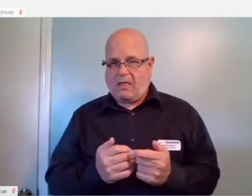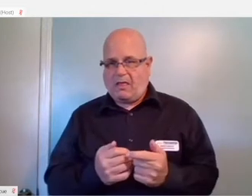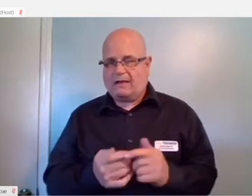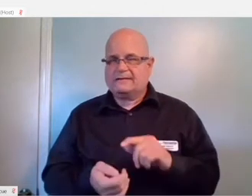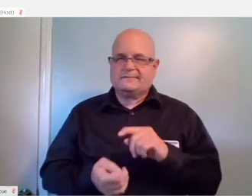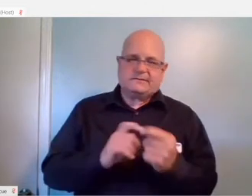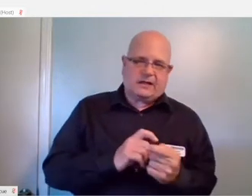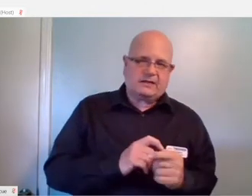the left thumb stick.